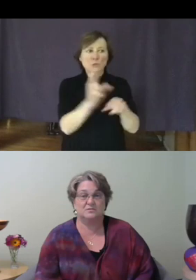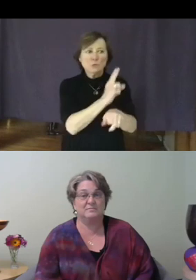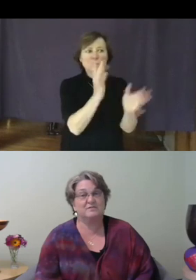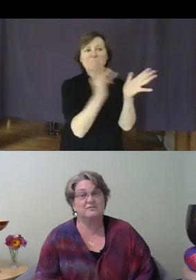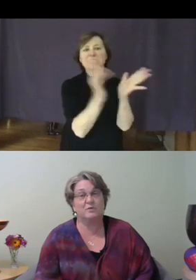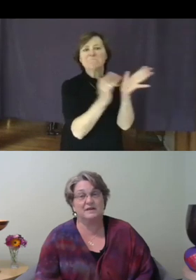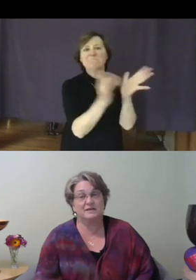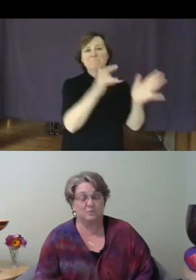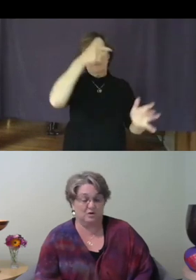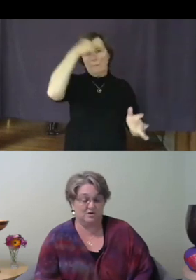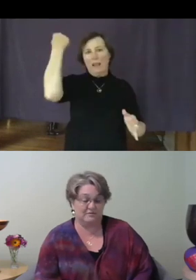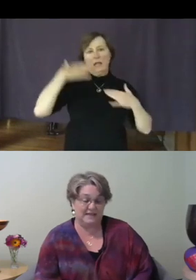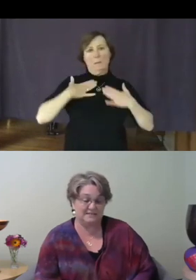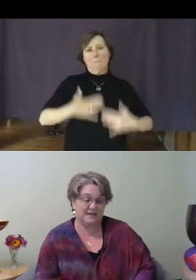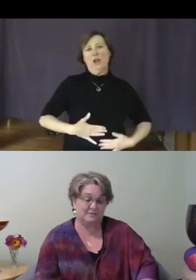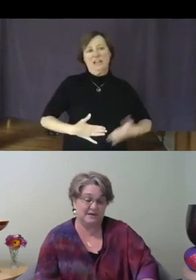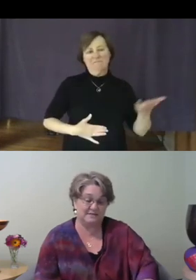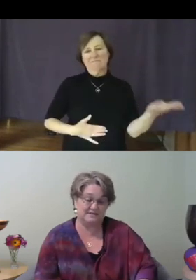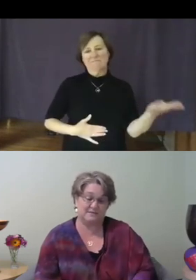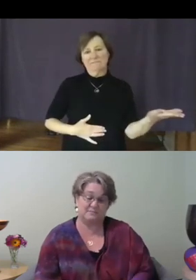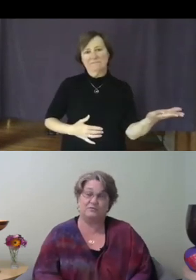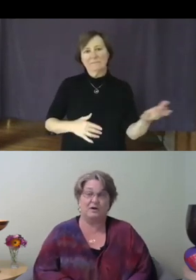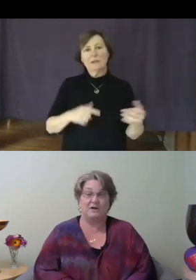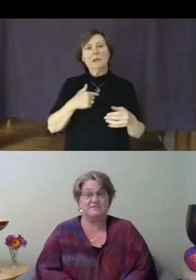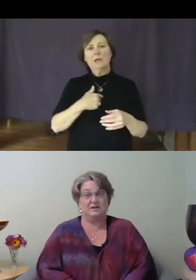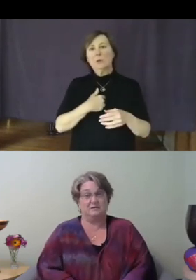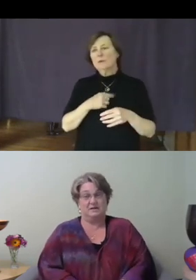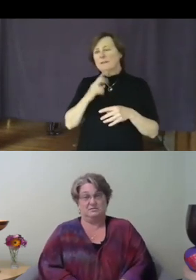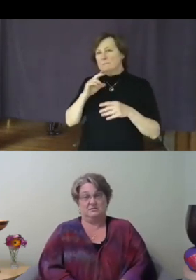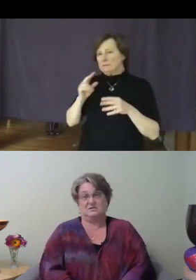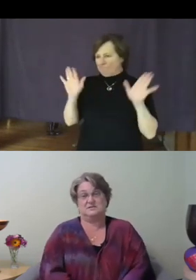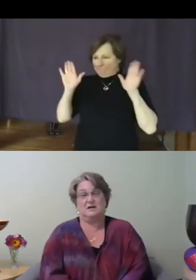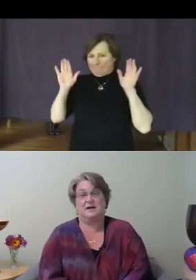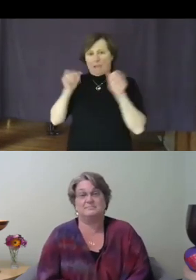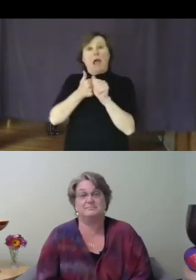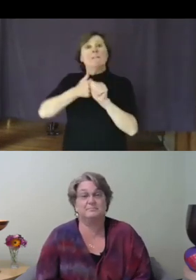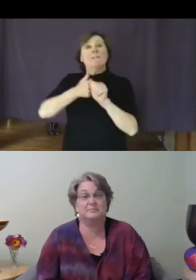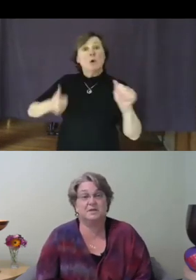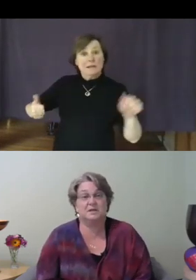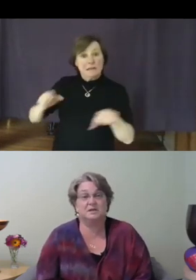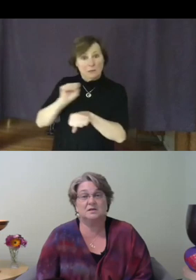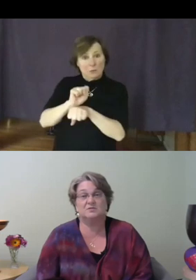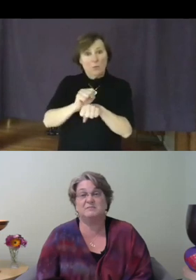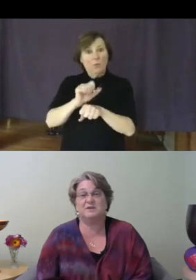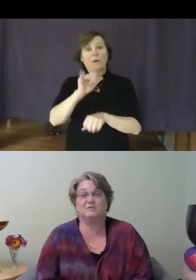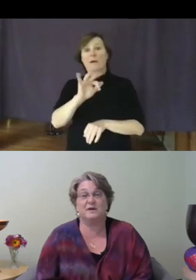been avoiding the work of anti-racism for a very long time. We've been avoiding